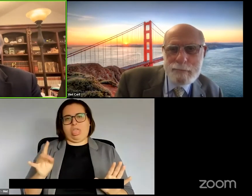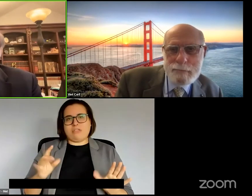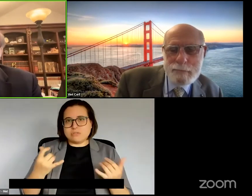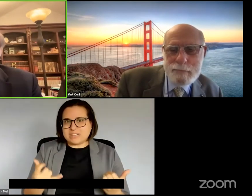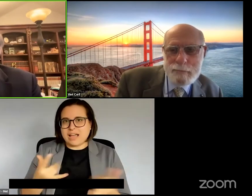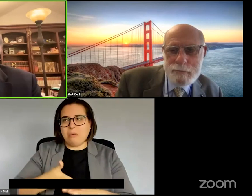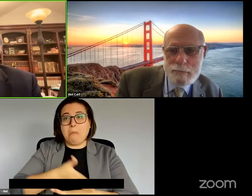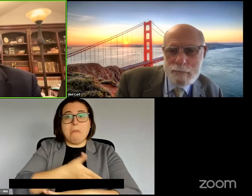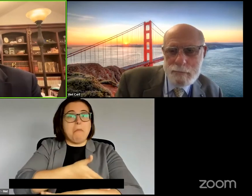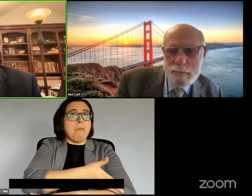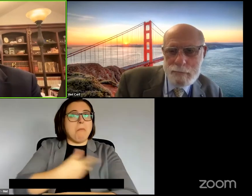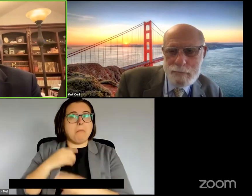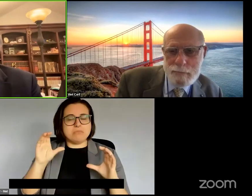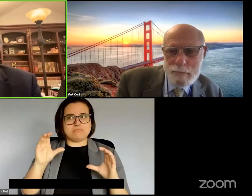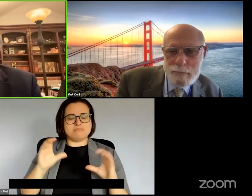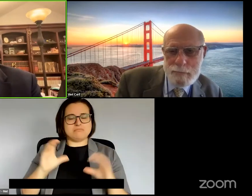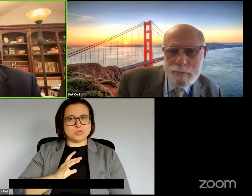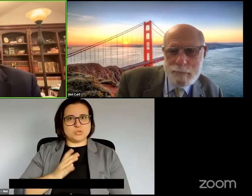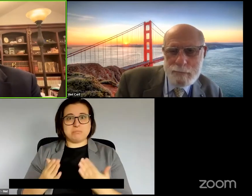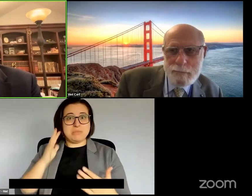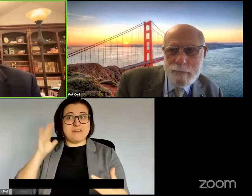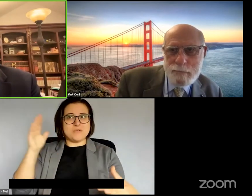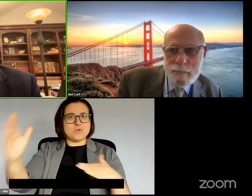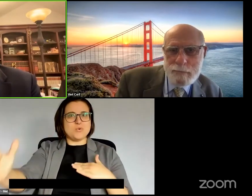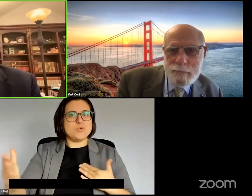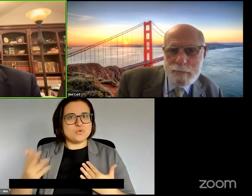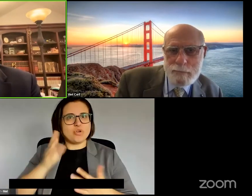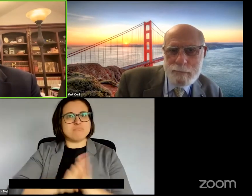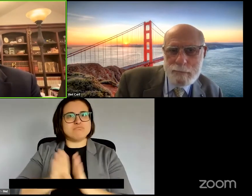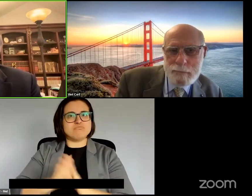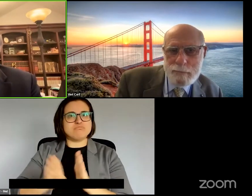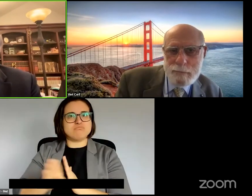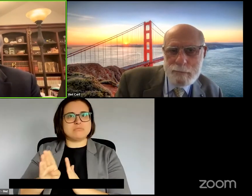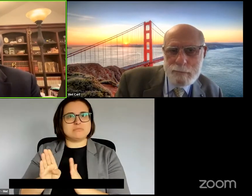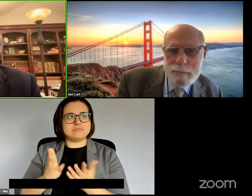in the future we will have it so that it's so good that we can't tell real from Imagine